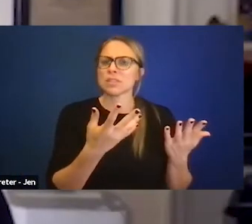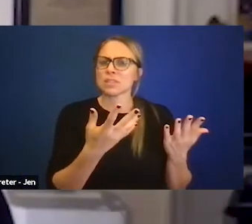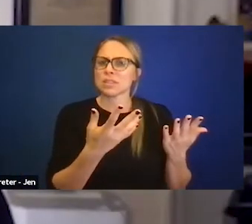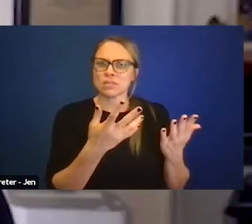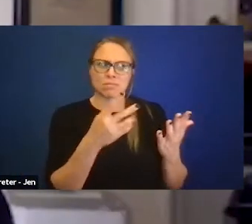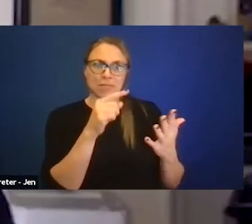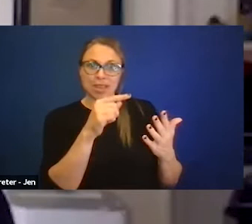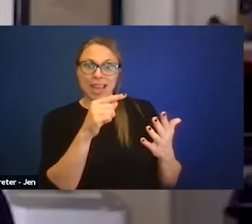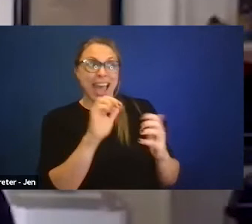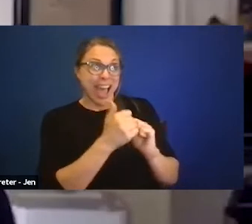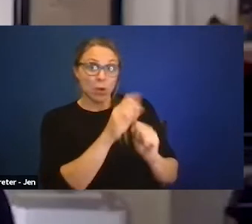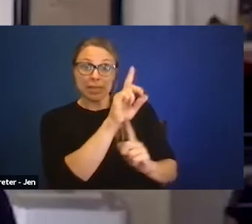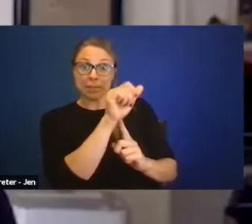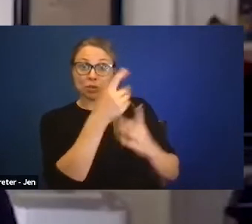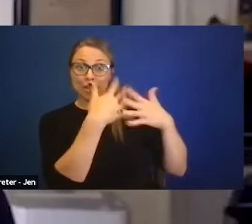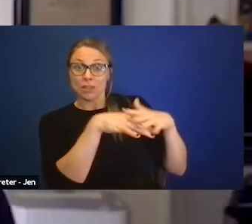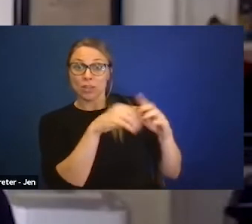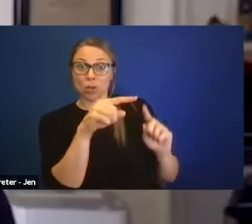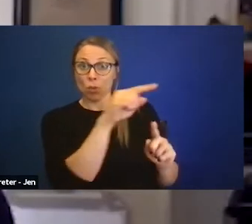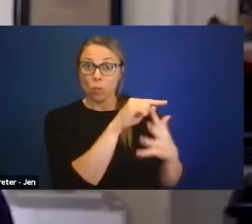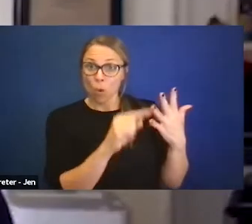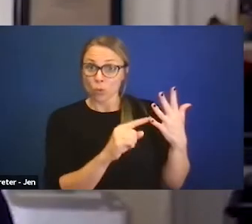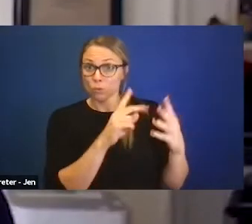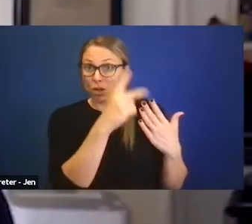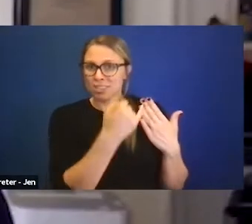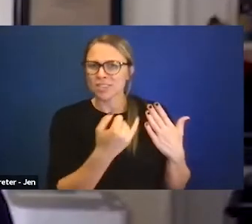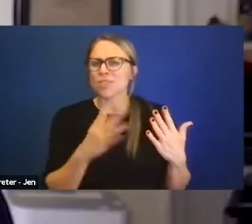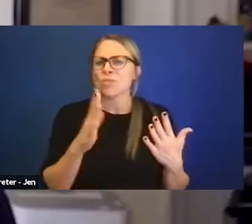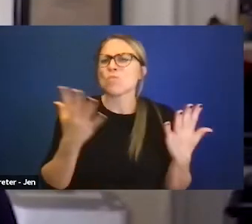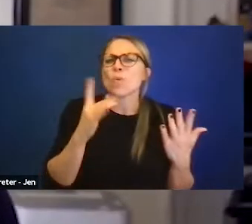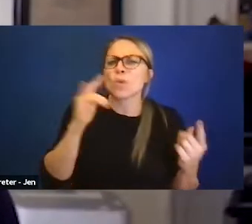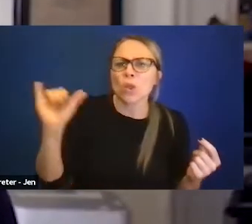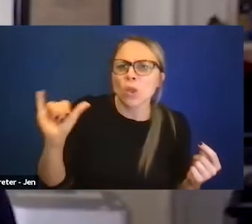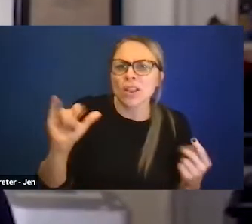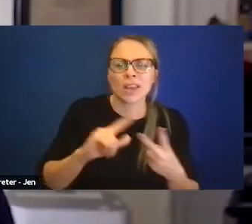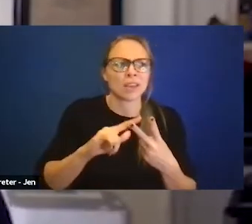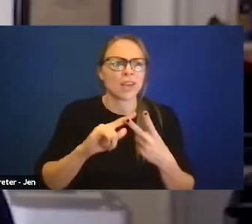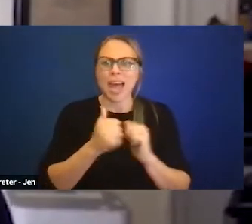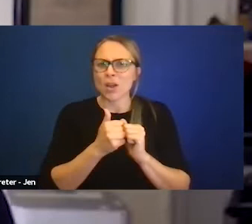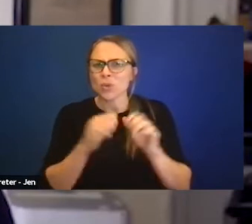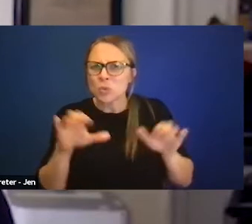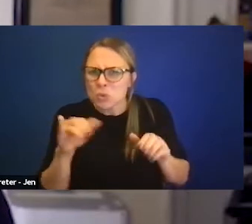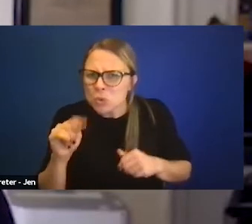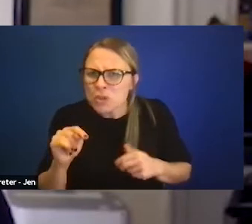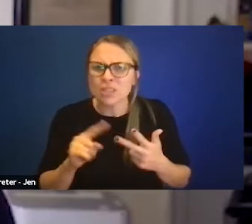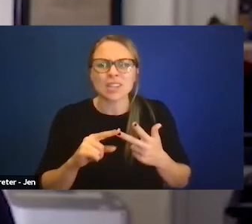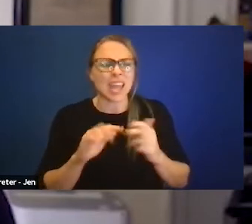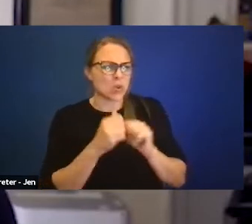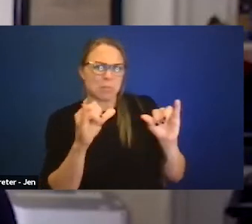And how disabilities should be integrated. What would that look like? How do you do it? How do you measure it? You know, that's what I'm saying,